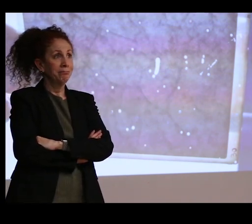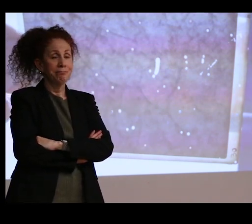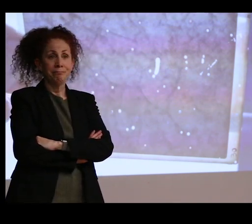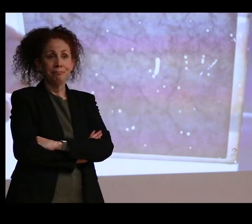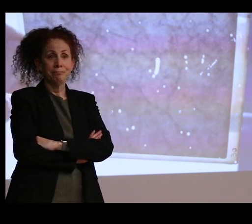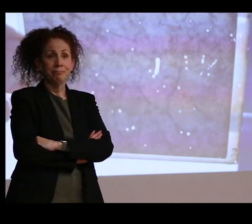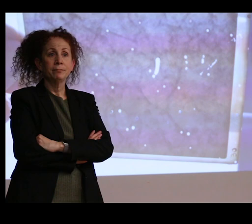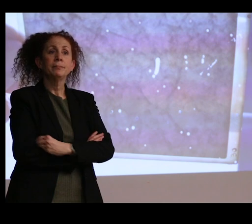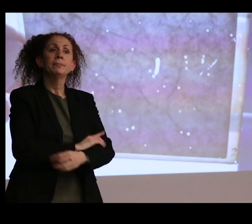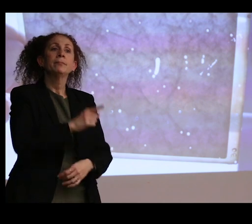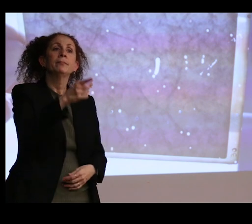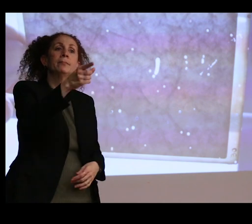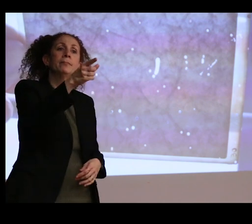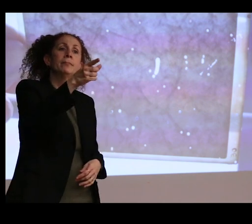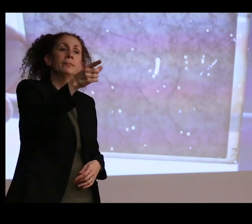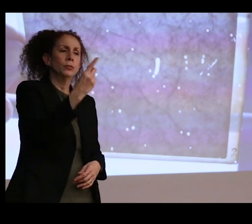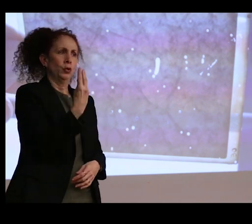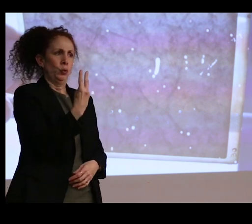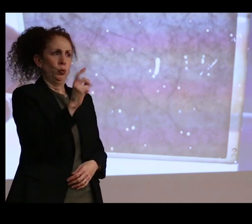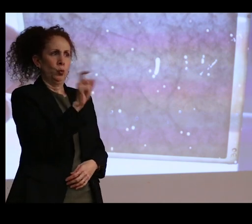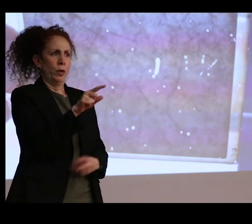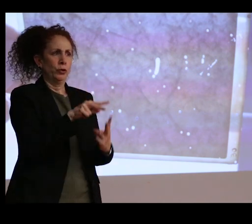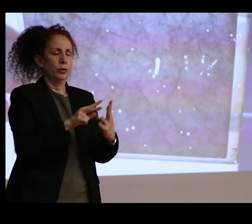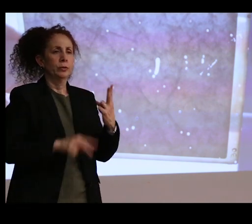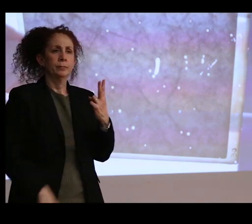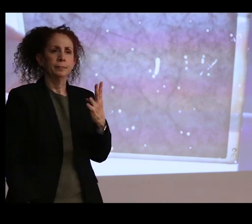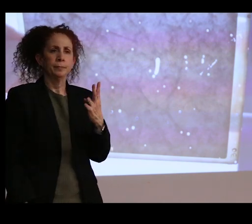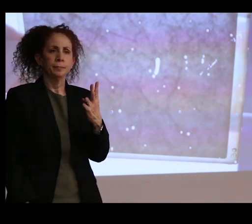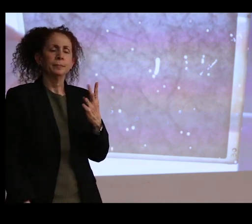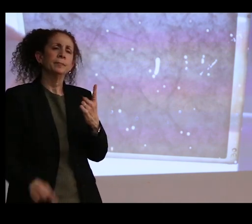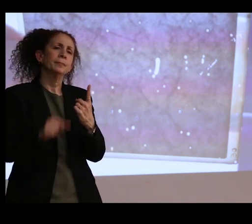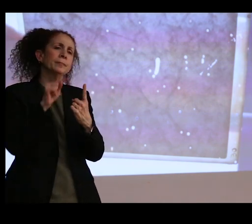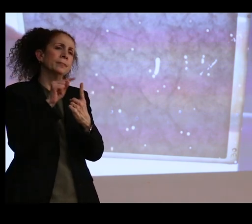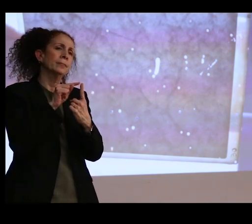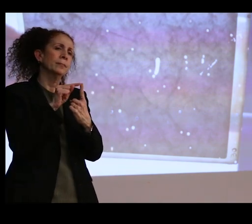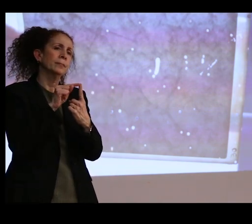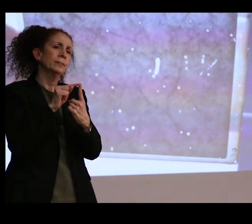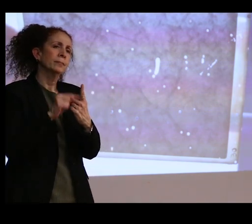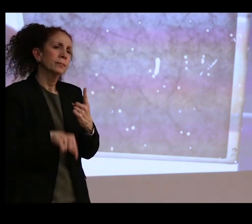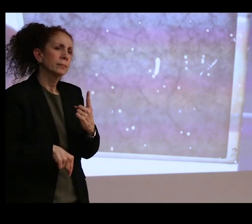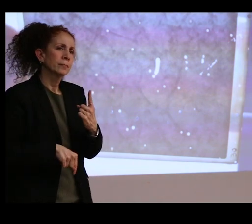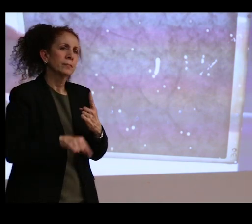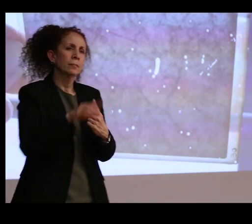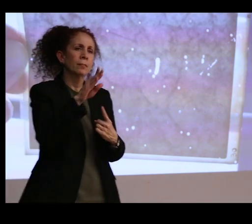Thank you. I actually have two questions. One, I always thought when a bronze gets a patina,